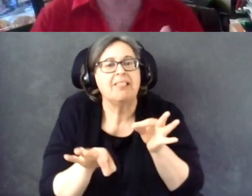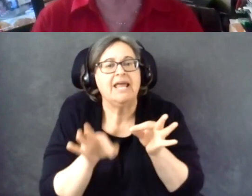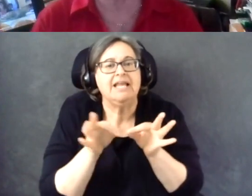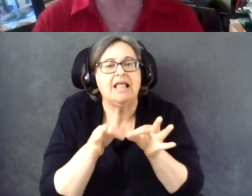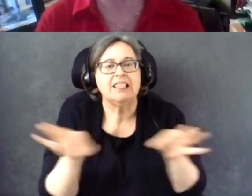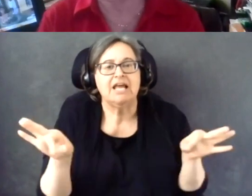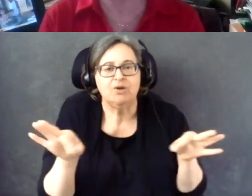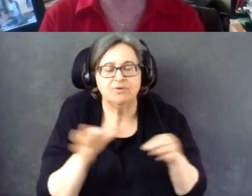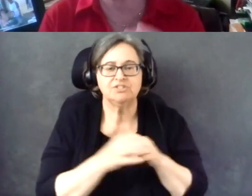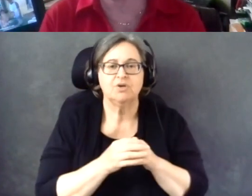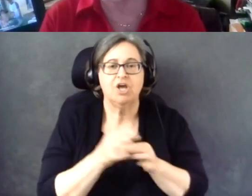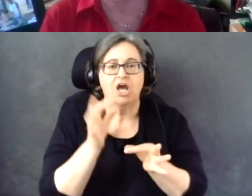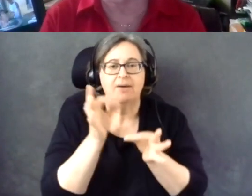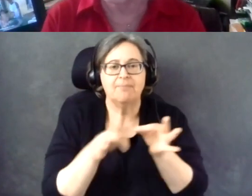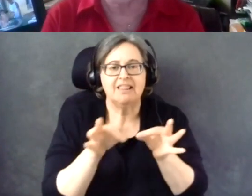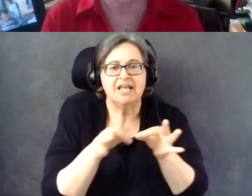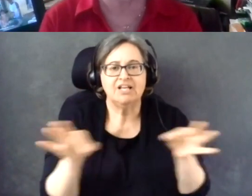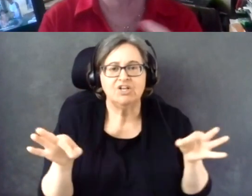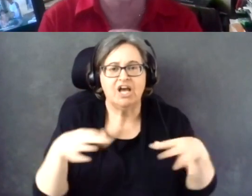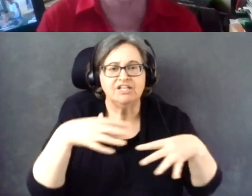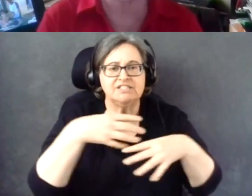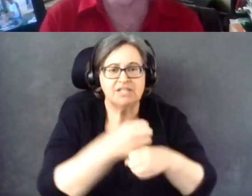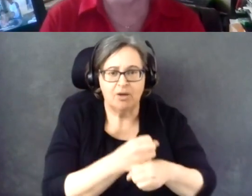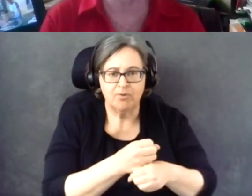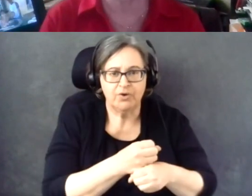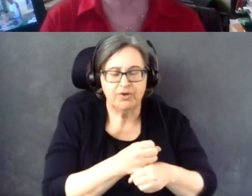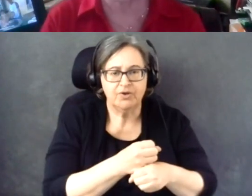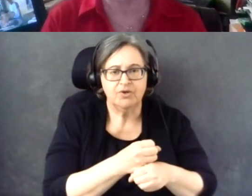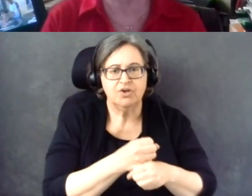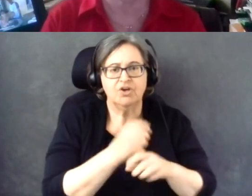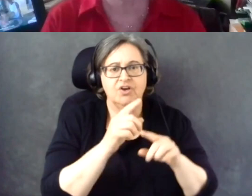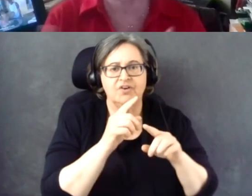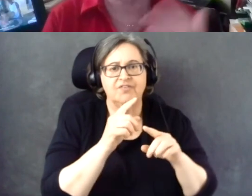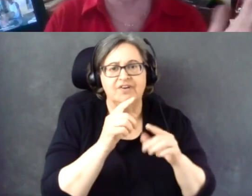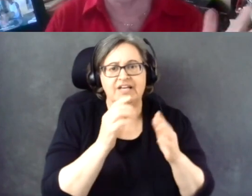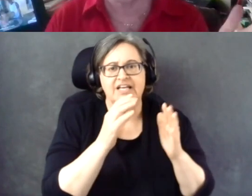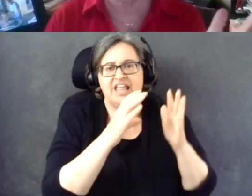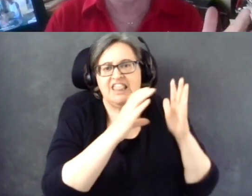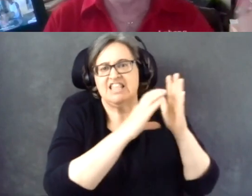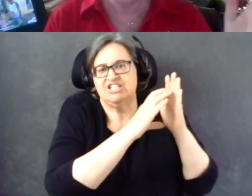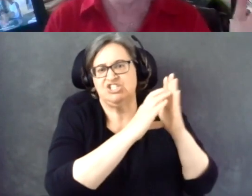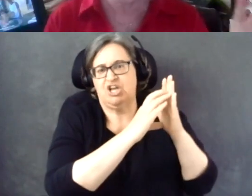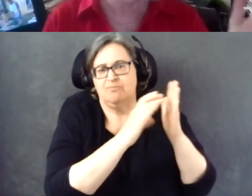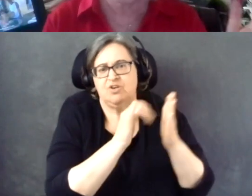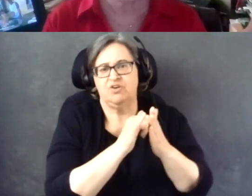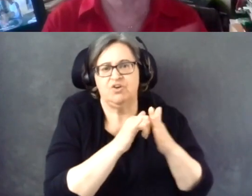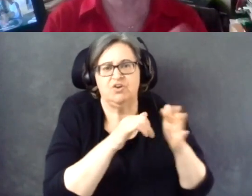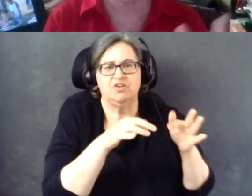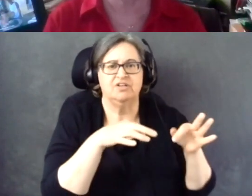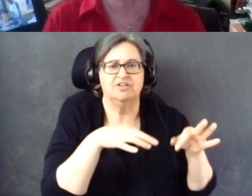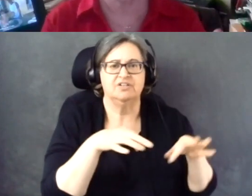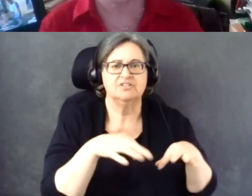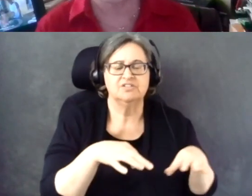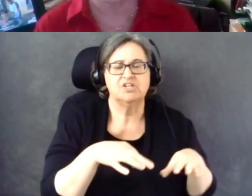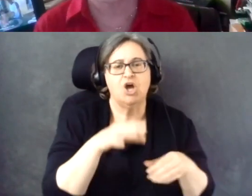There is a plain language summary of the chapter that discusses poll-workers or whatever section